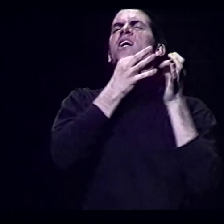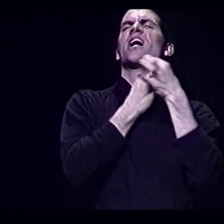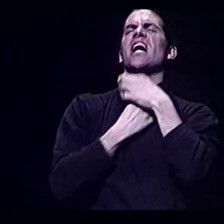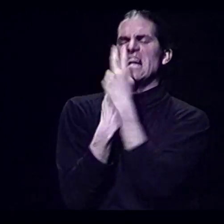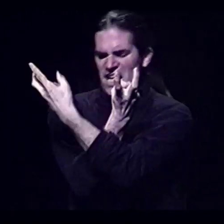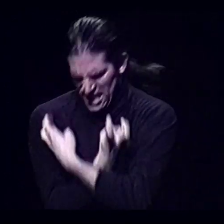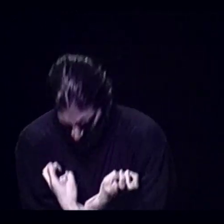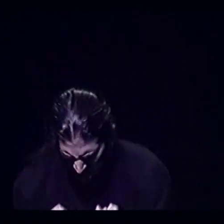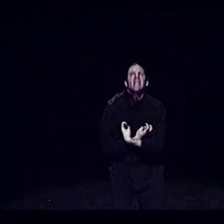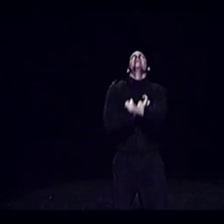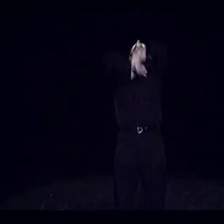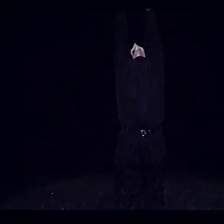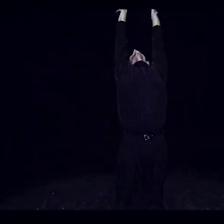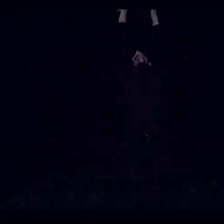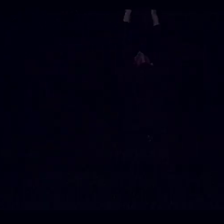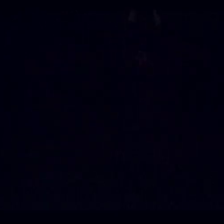Bones He's gone!